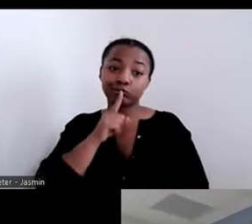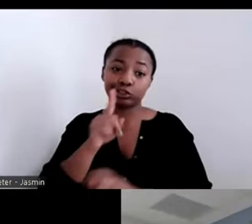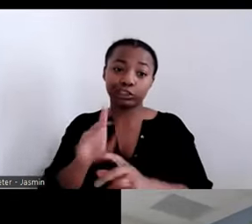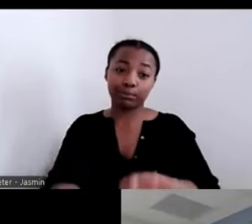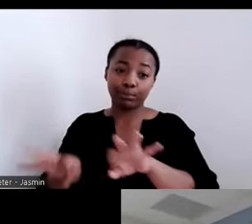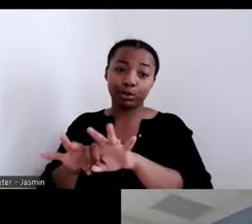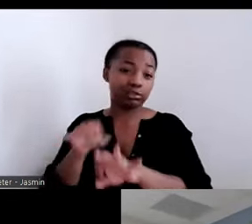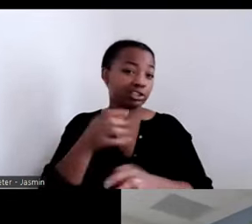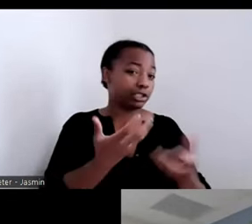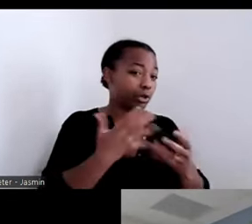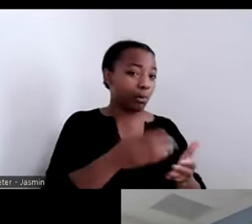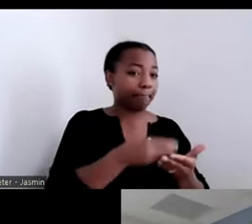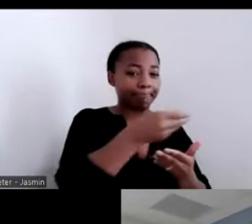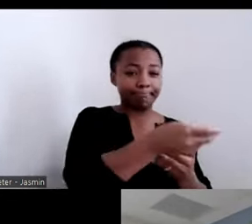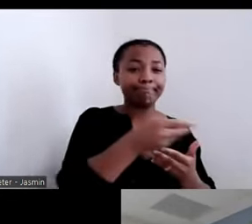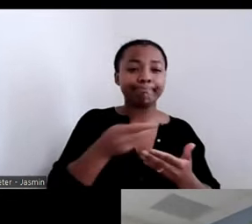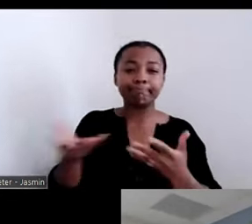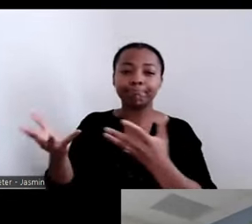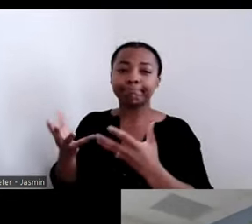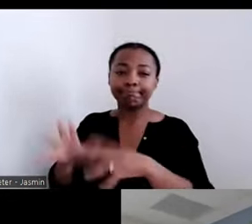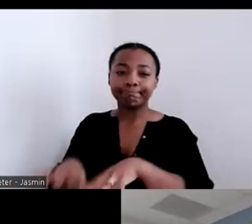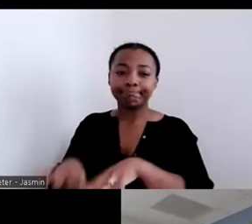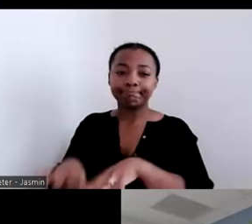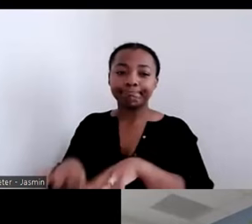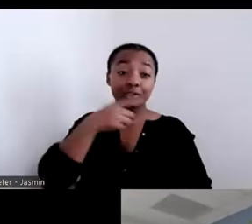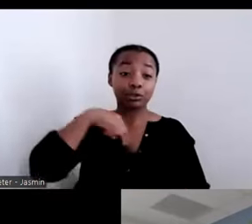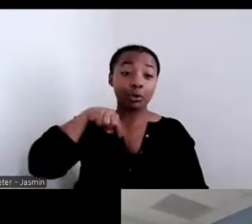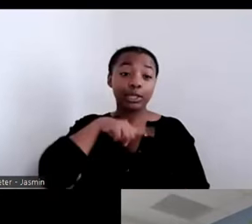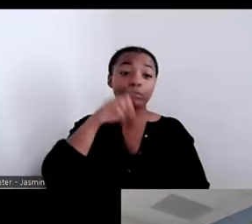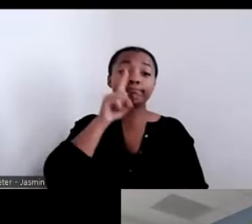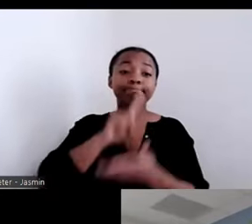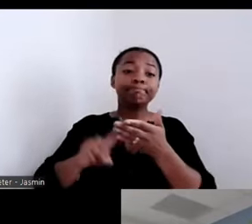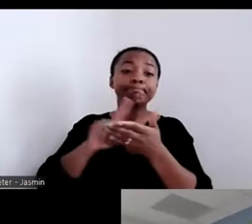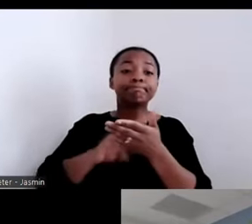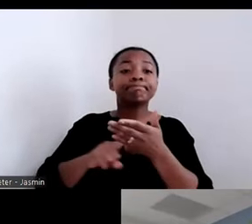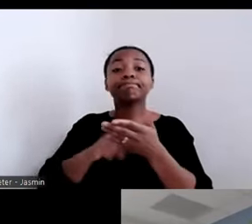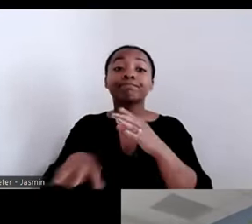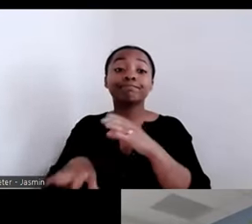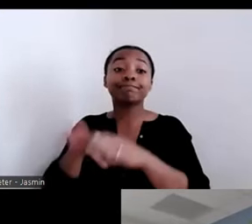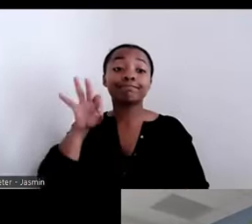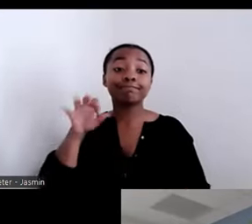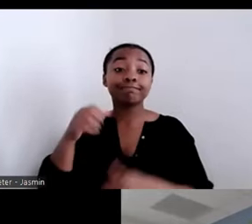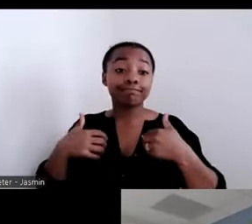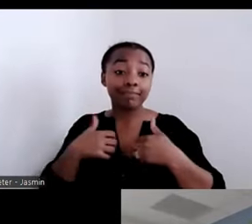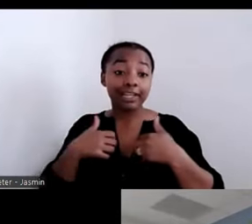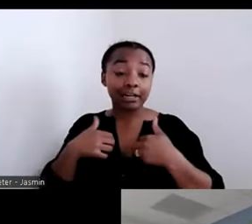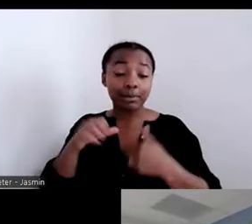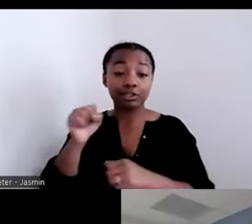looked at animal shelters and talked to her about what she would need in order to